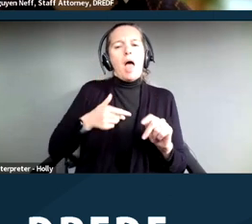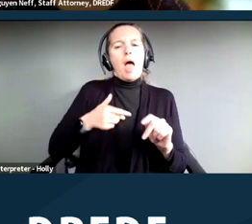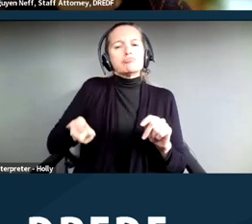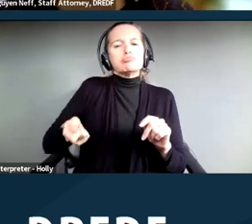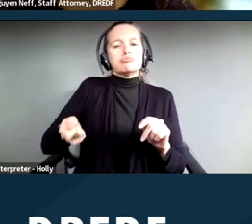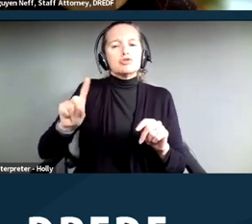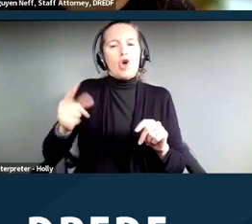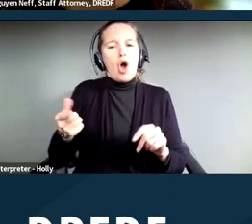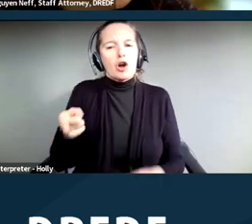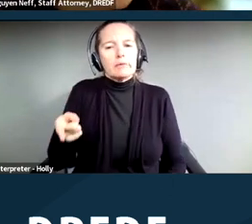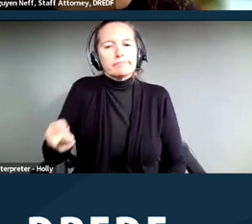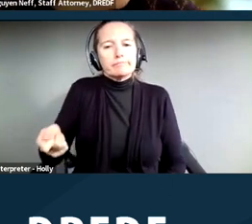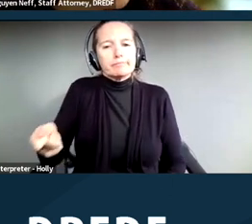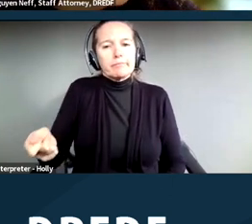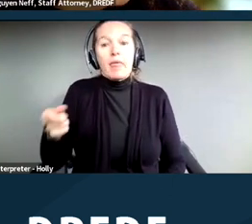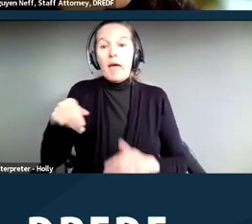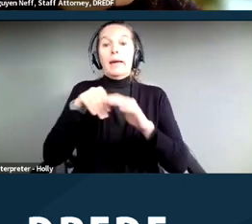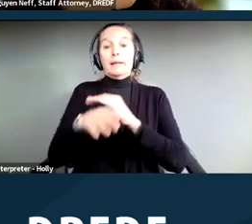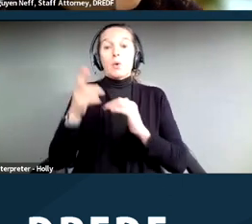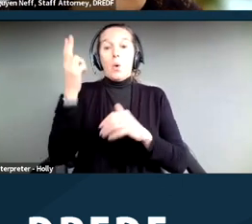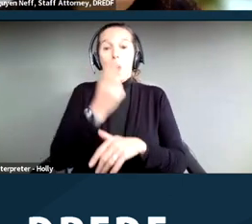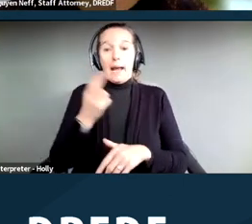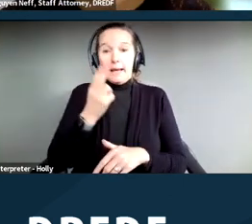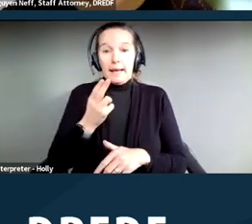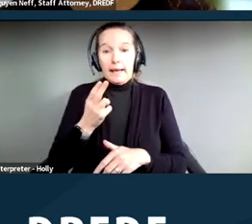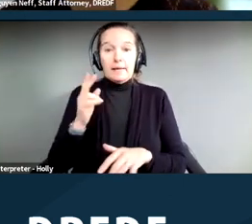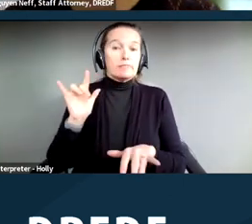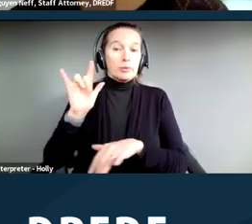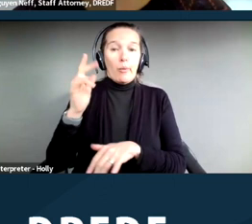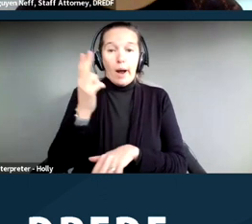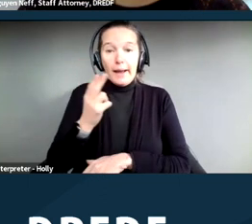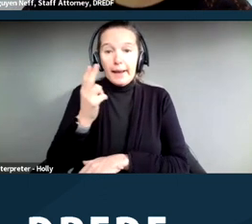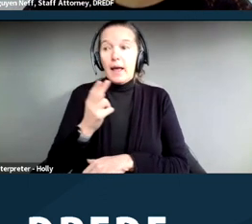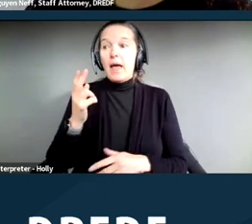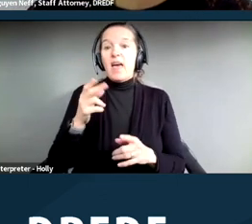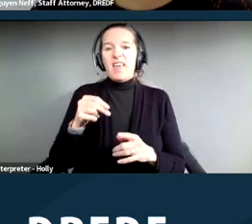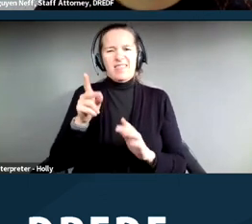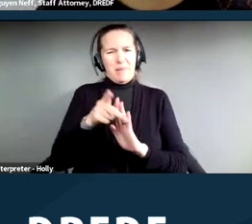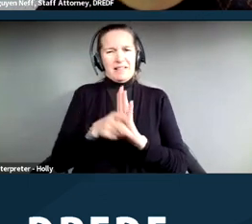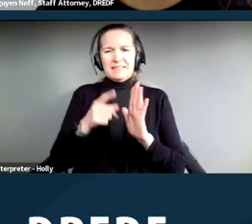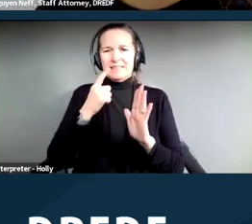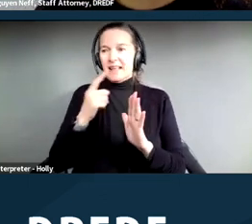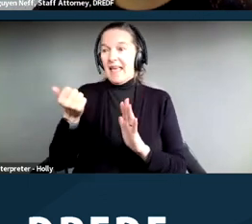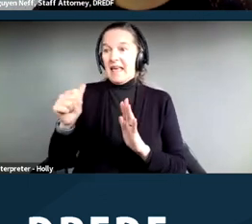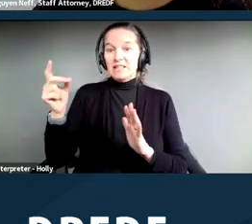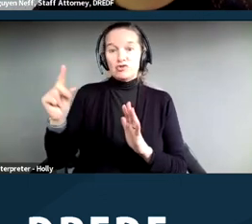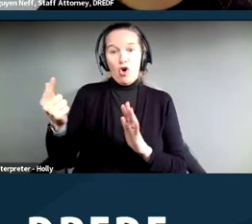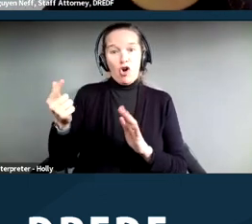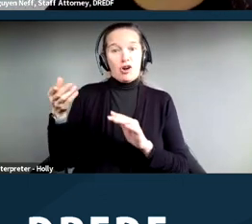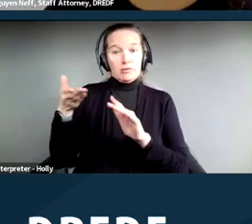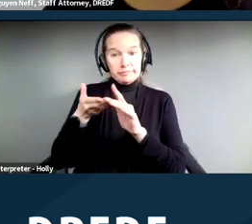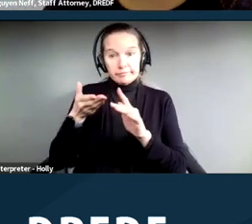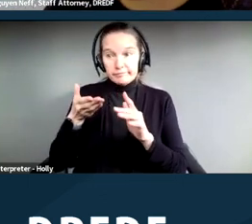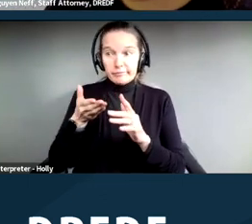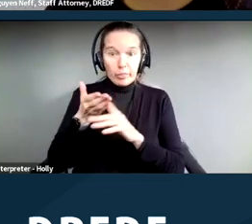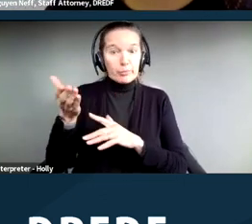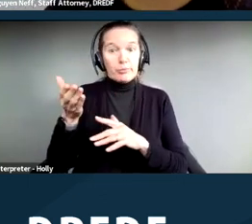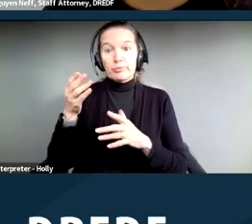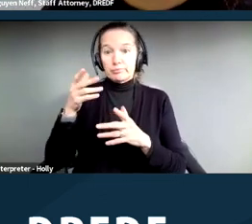and Hawaii had a policy that any dogs coming in to Hawaii had to go through quarantine for 120 days.